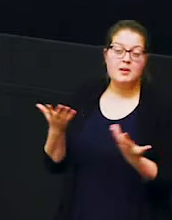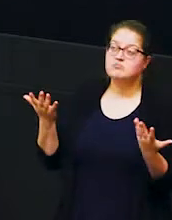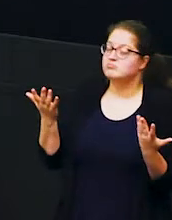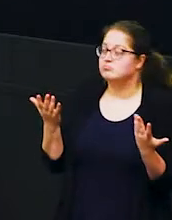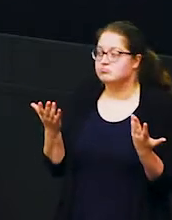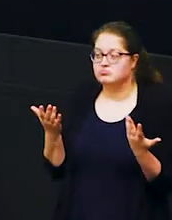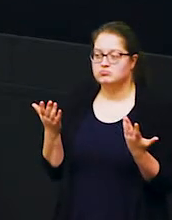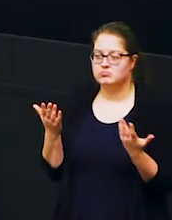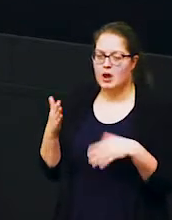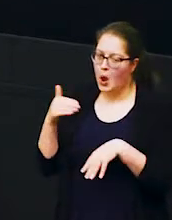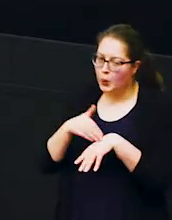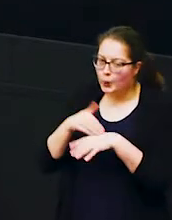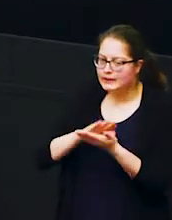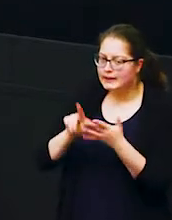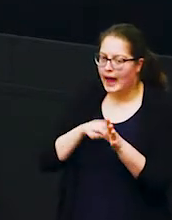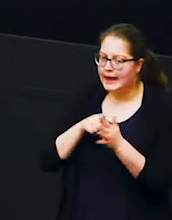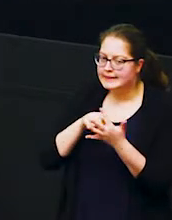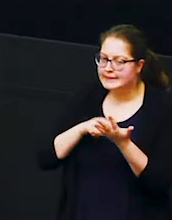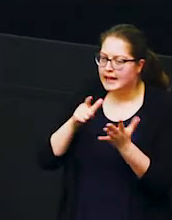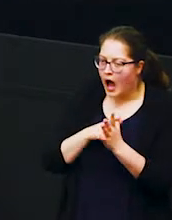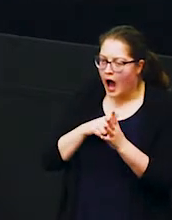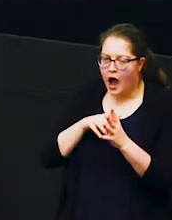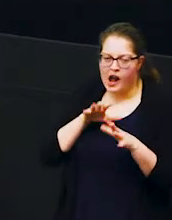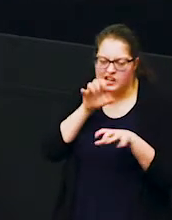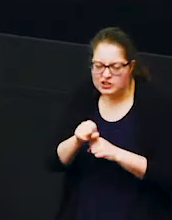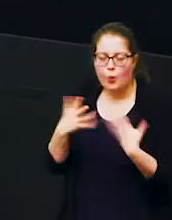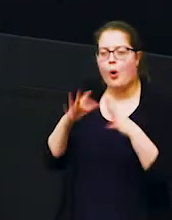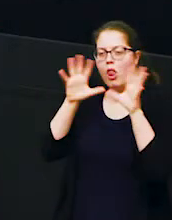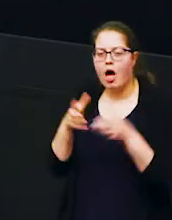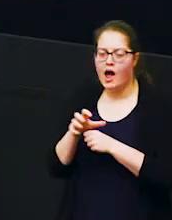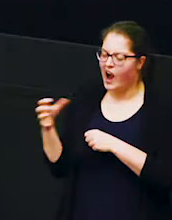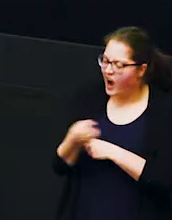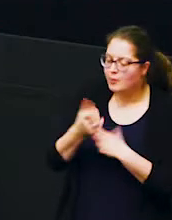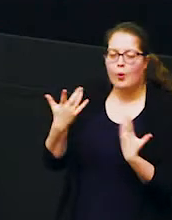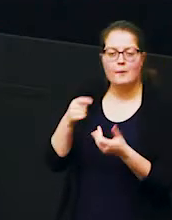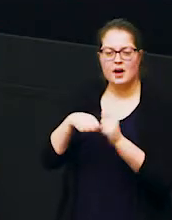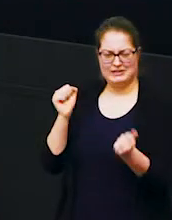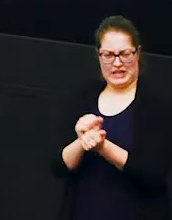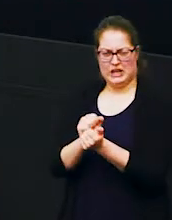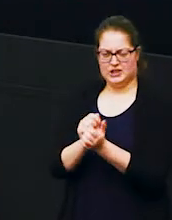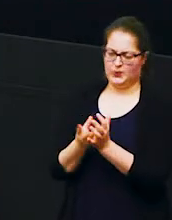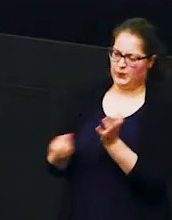a naughty hyena or a lion might have had that or maybe it got trapped at some point so these are